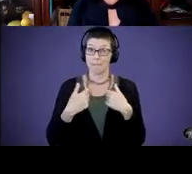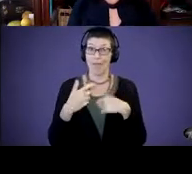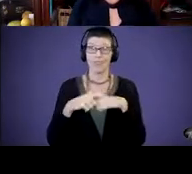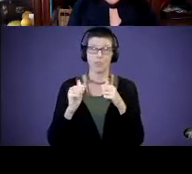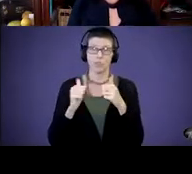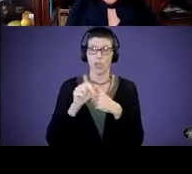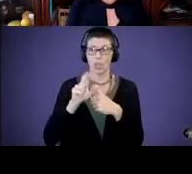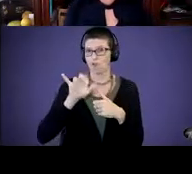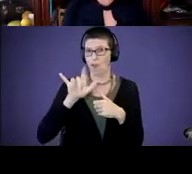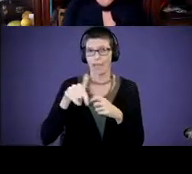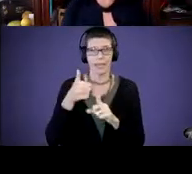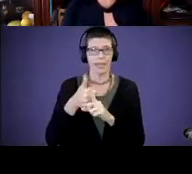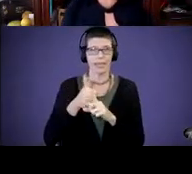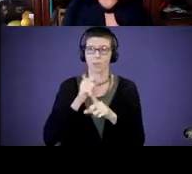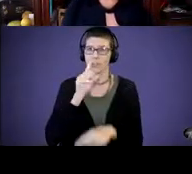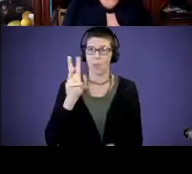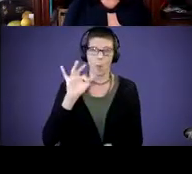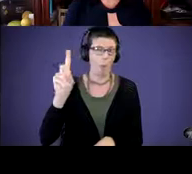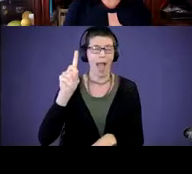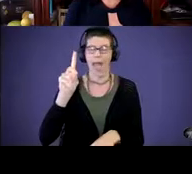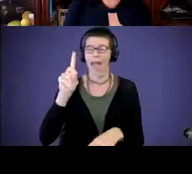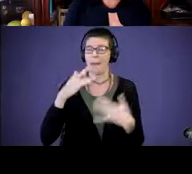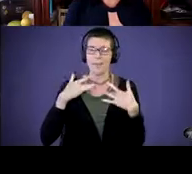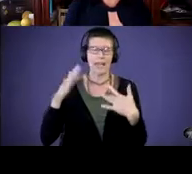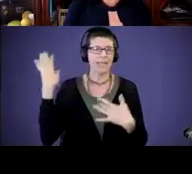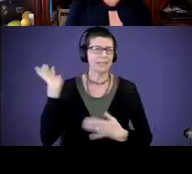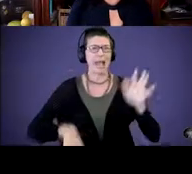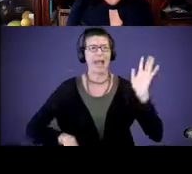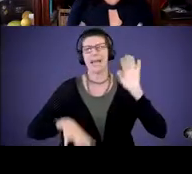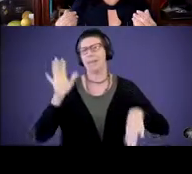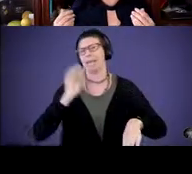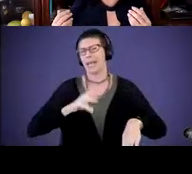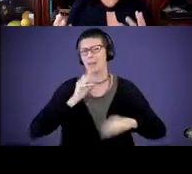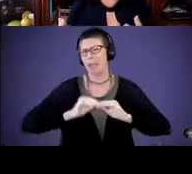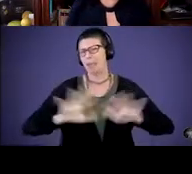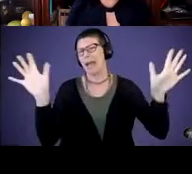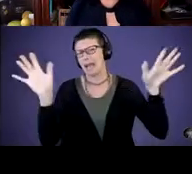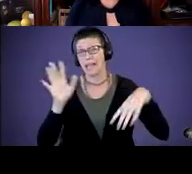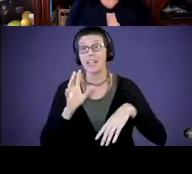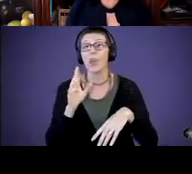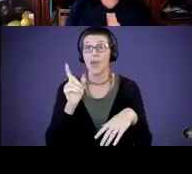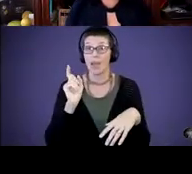really wild, splashy child. So, not only did we have to keep him safe during bath time,